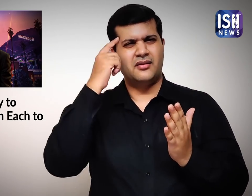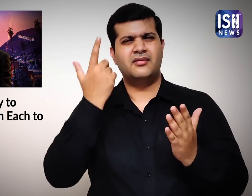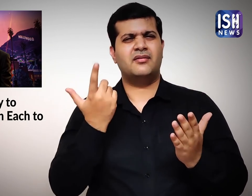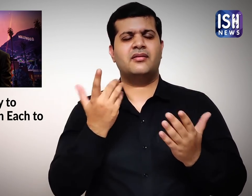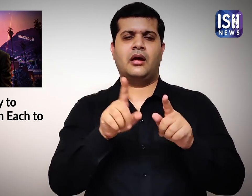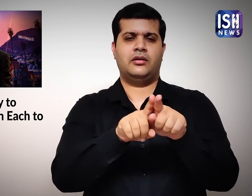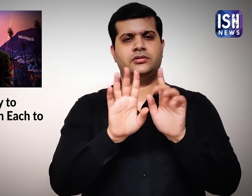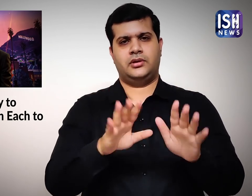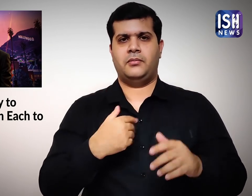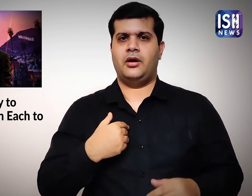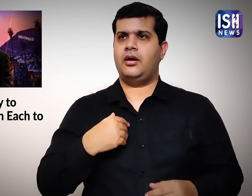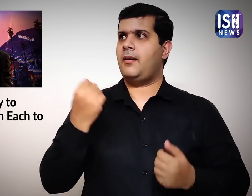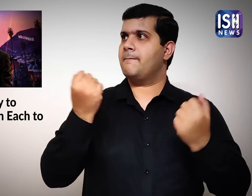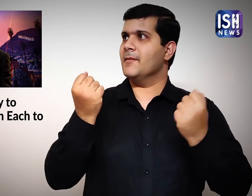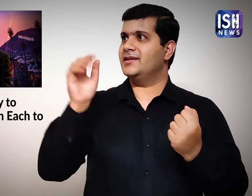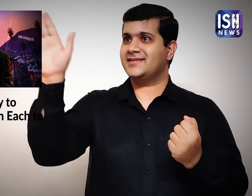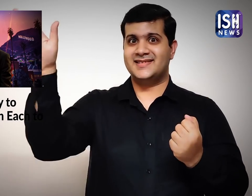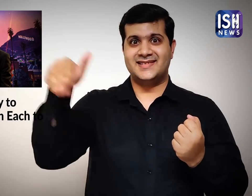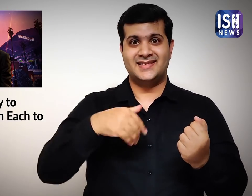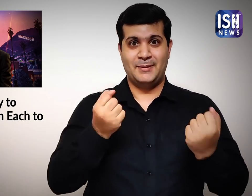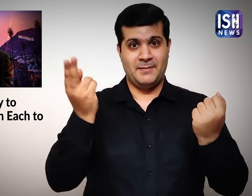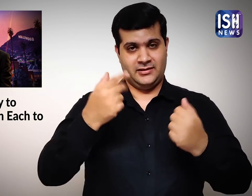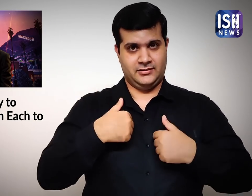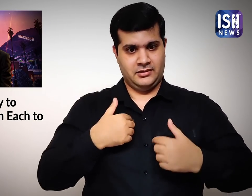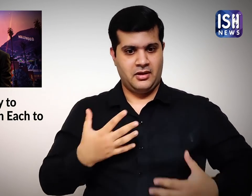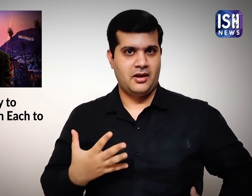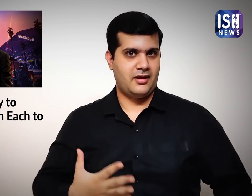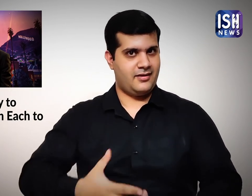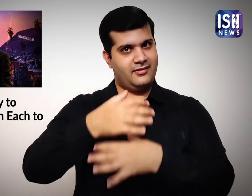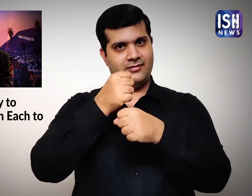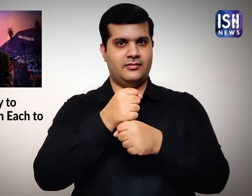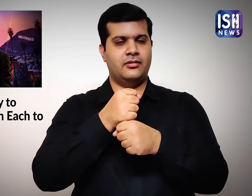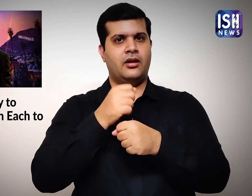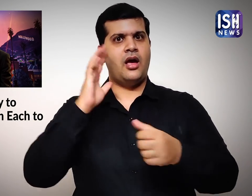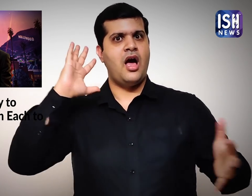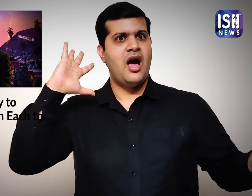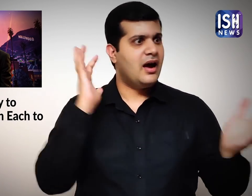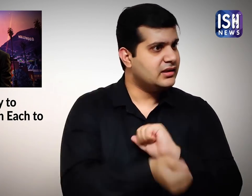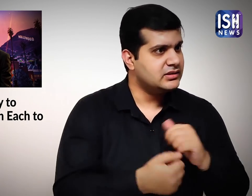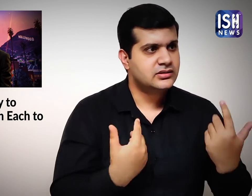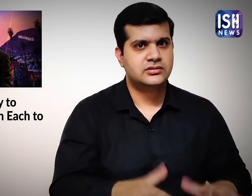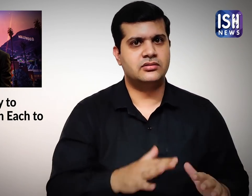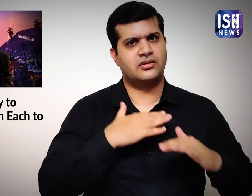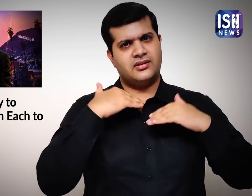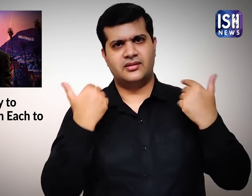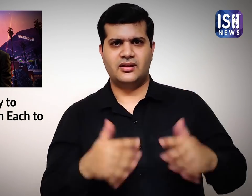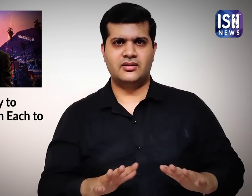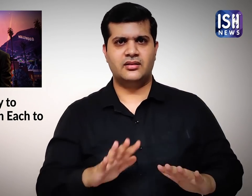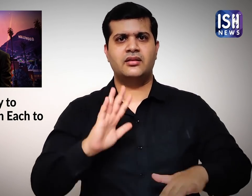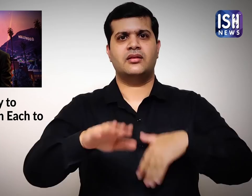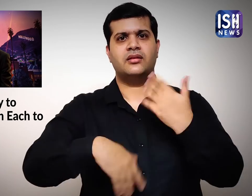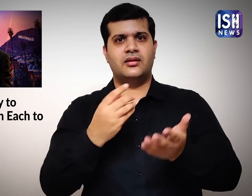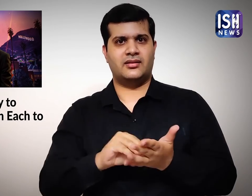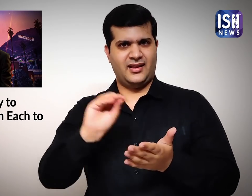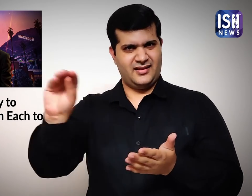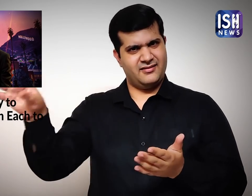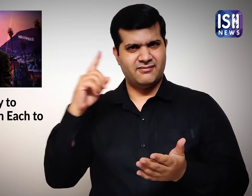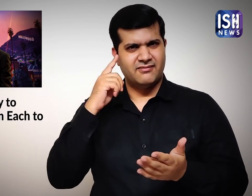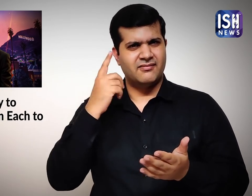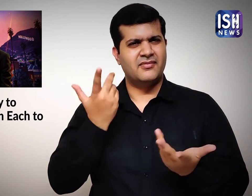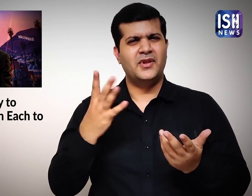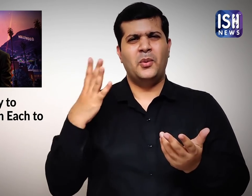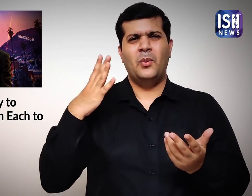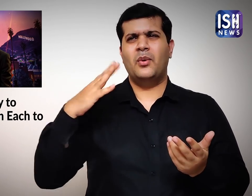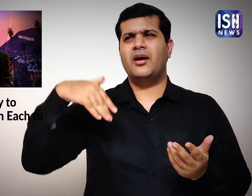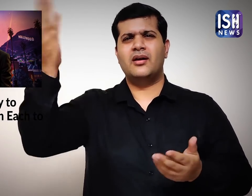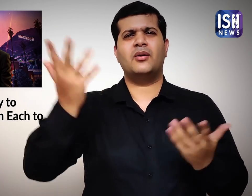Why should I wait till I get into a bus accident and then pay them?